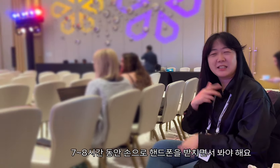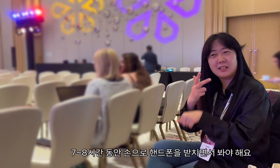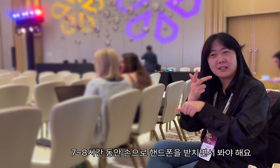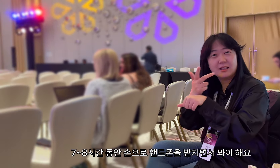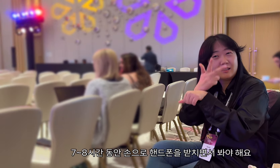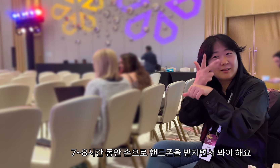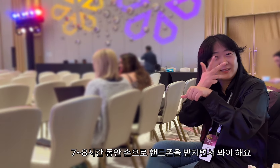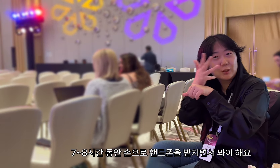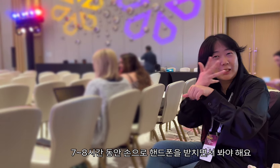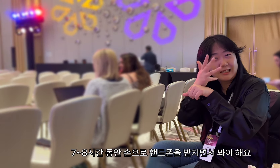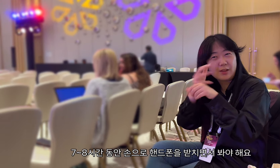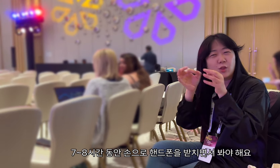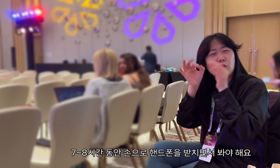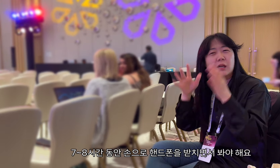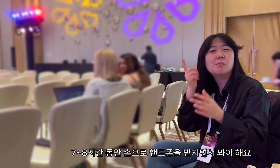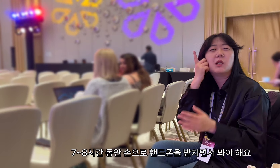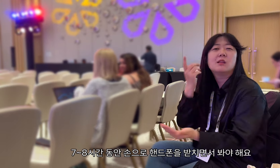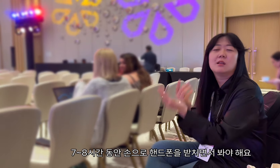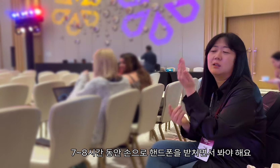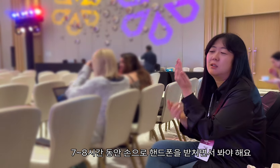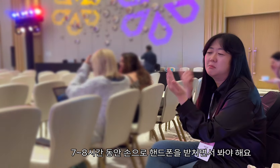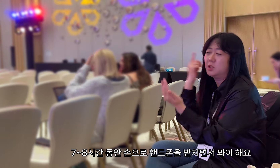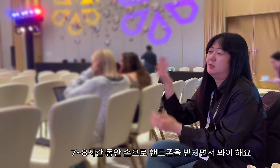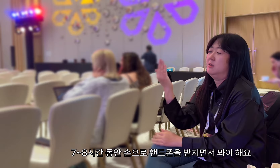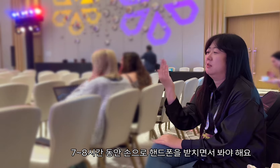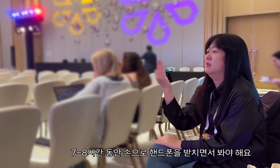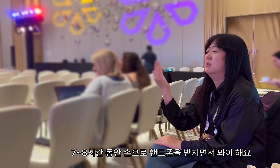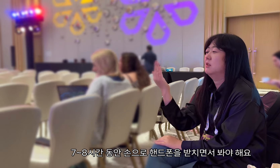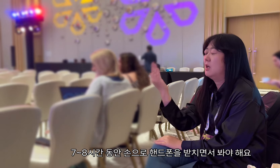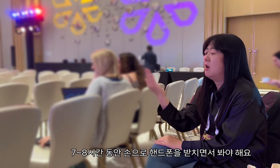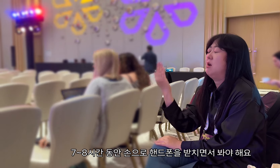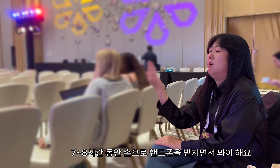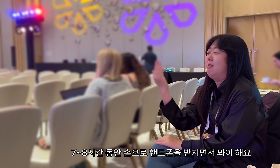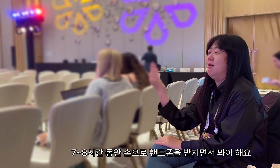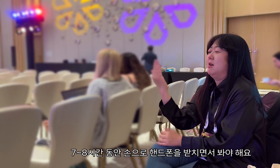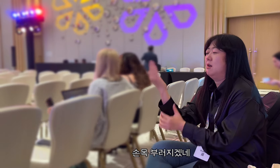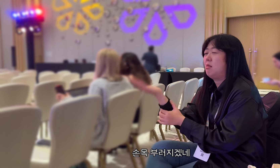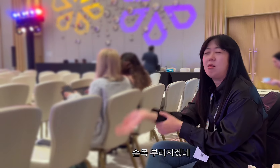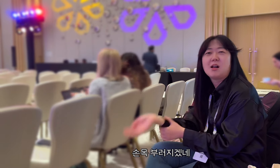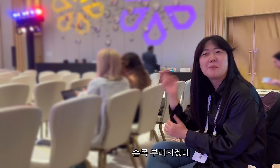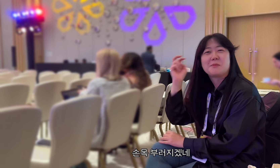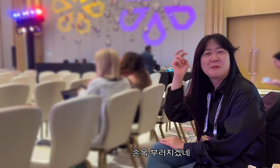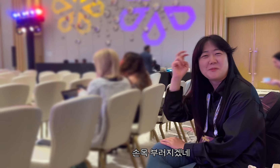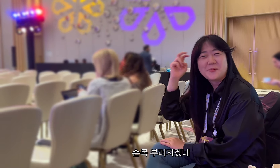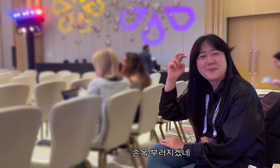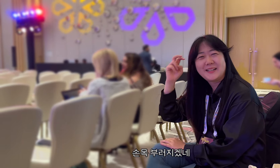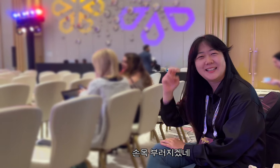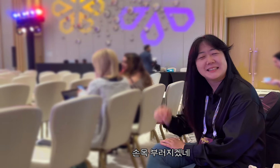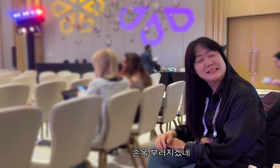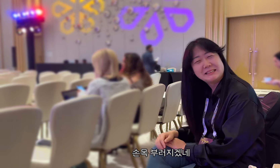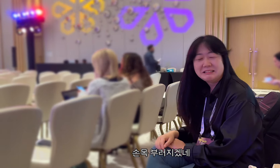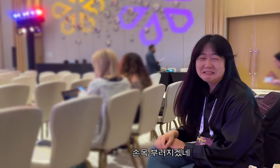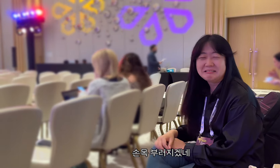I have to hold the phone with my hand for 7 to 8 hours. I'm going to break my wrist.